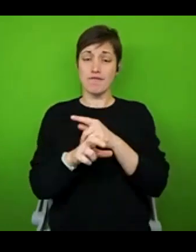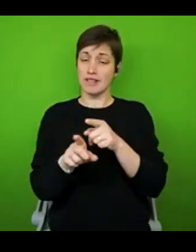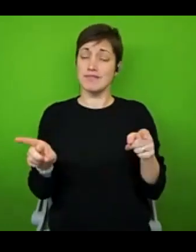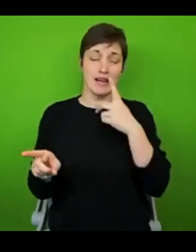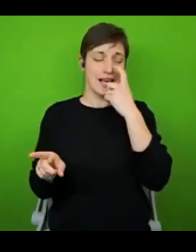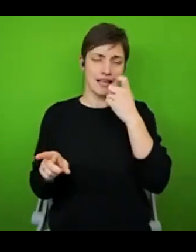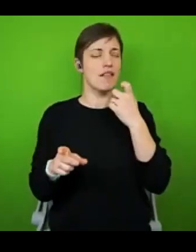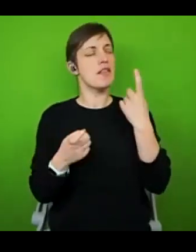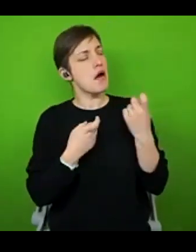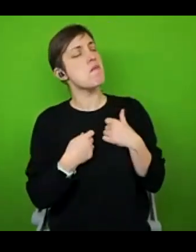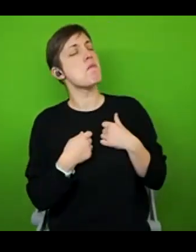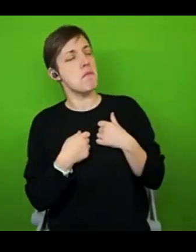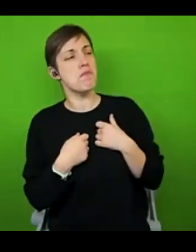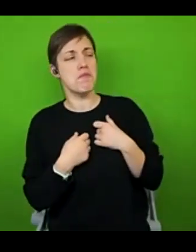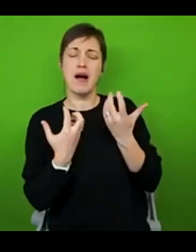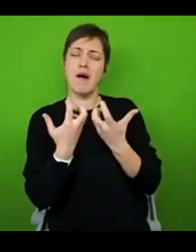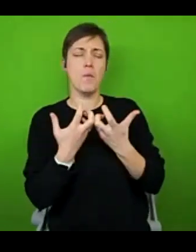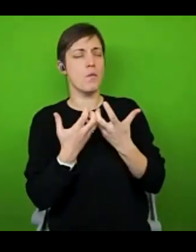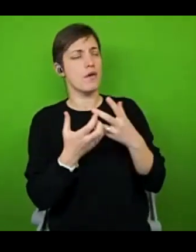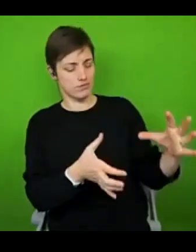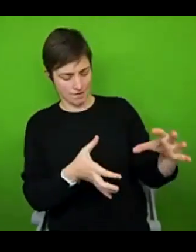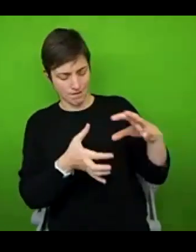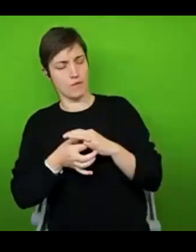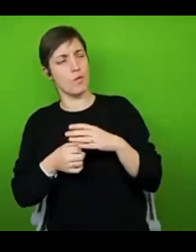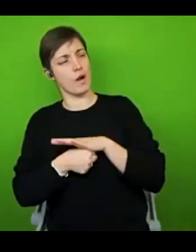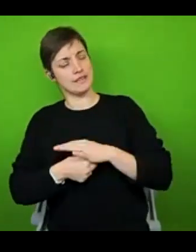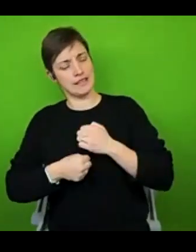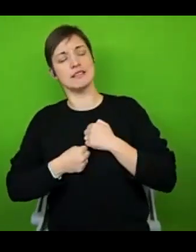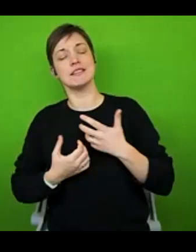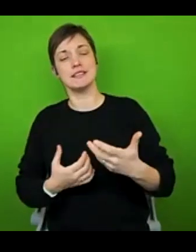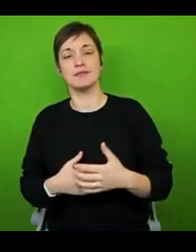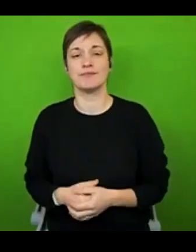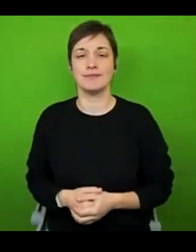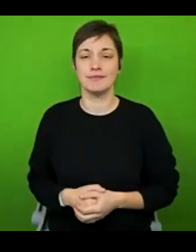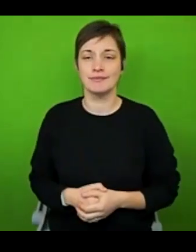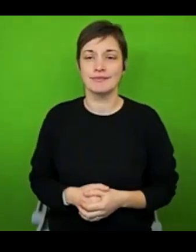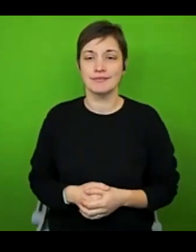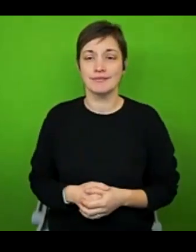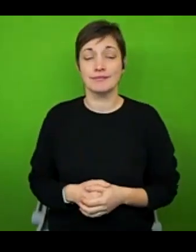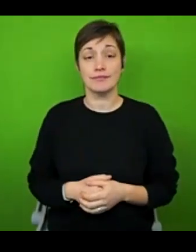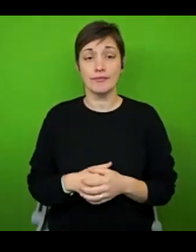work within the context of your own situation. So as I said, I have experienced chronic illness